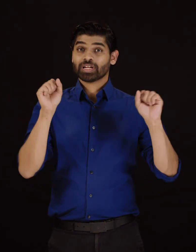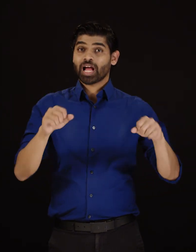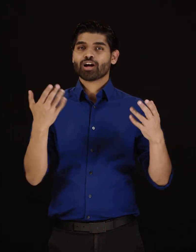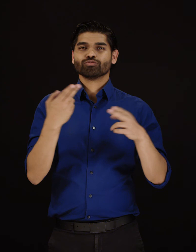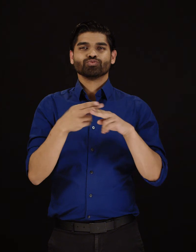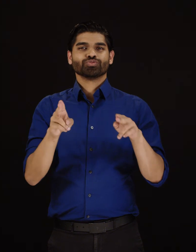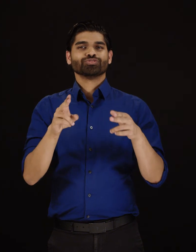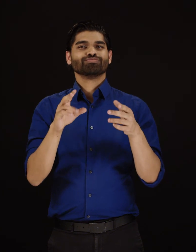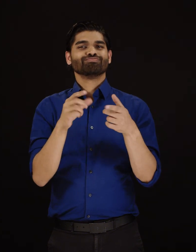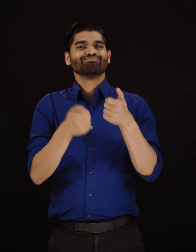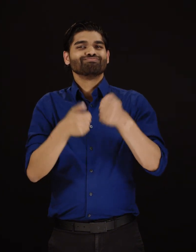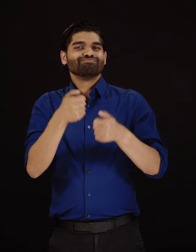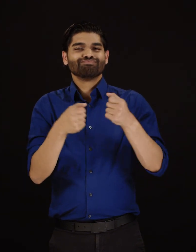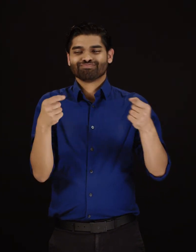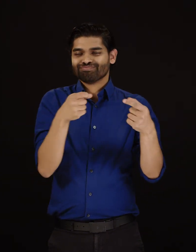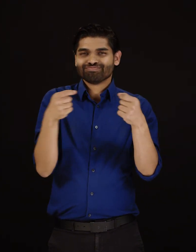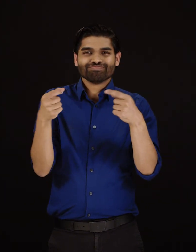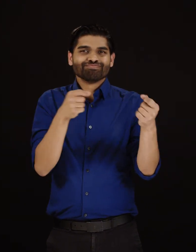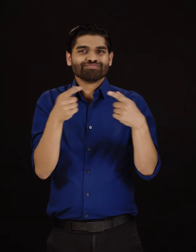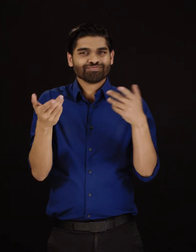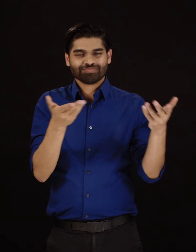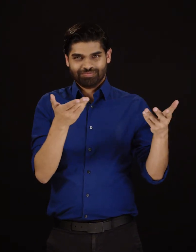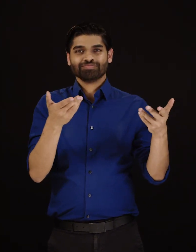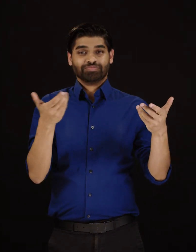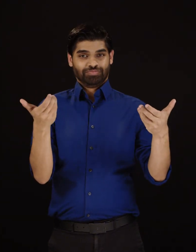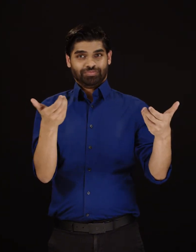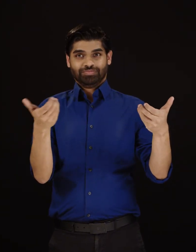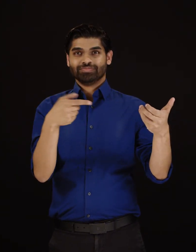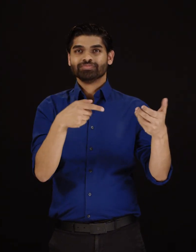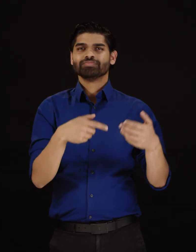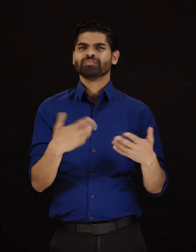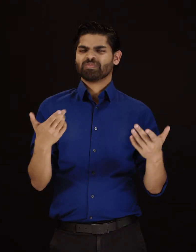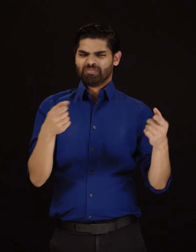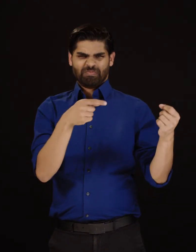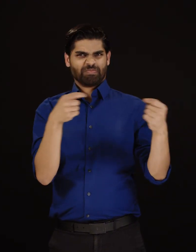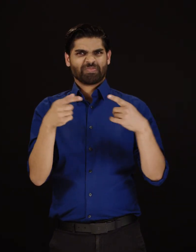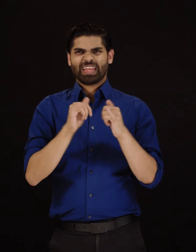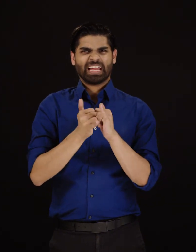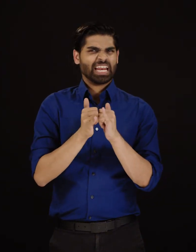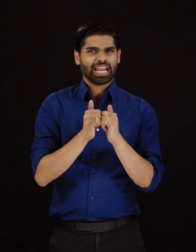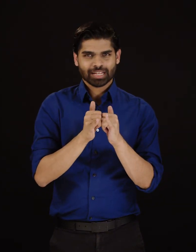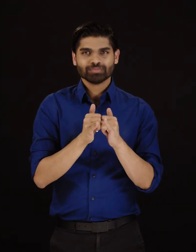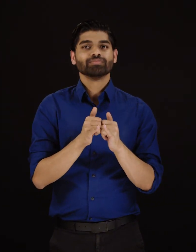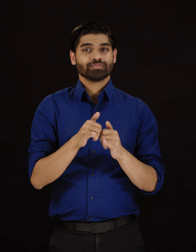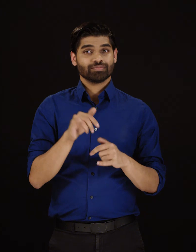wireless network, or via an internet connection, commonly referred to as texting.